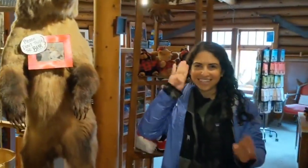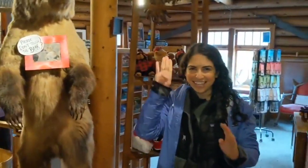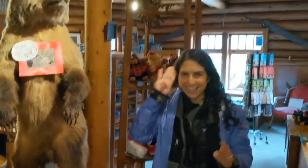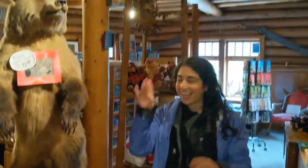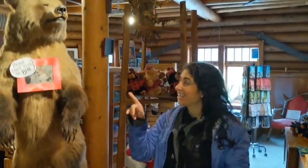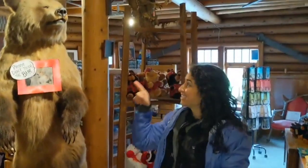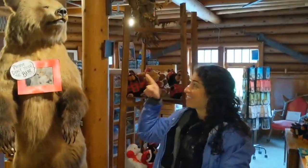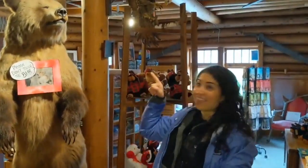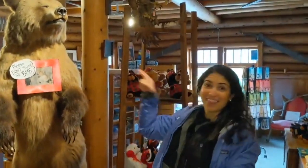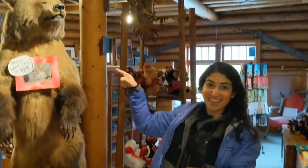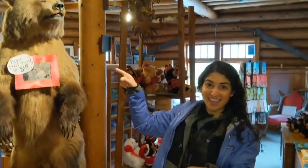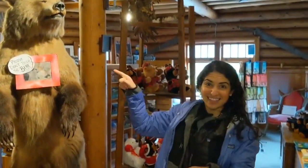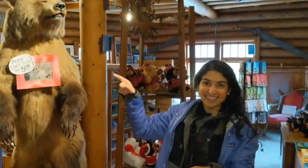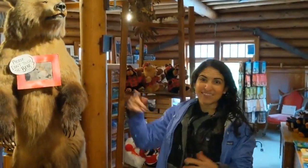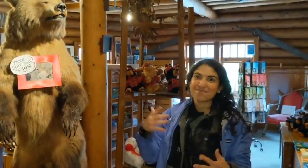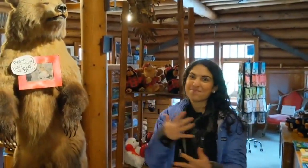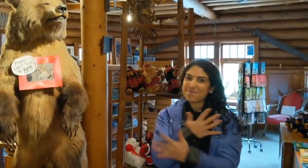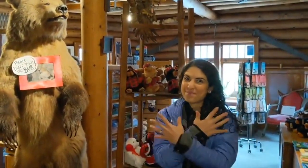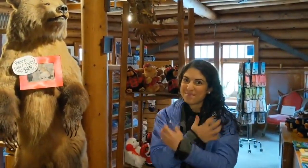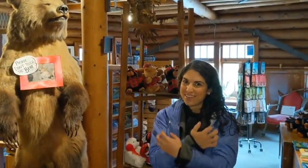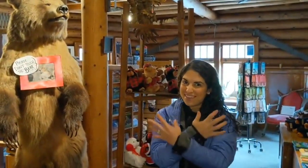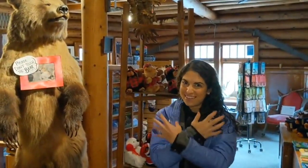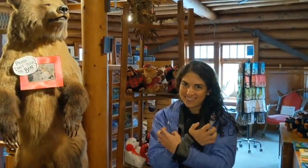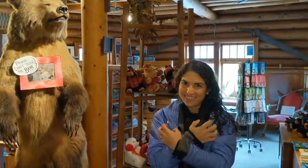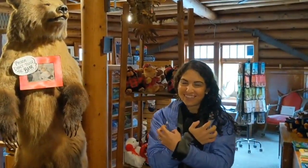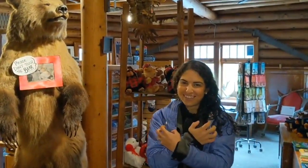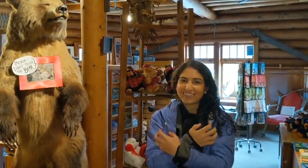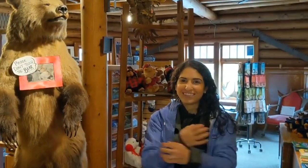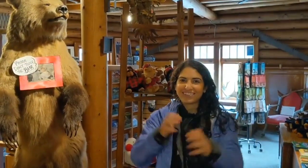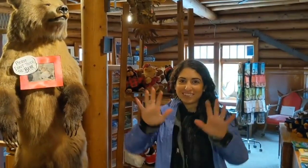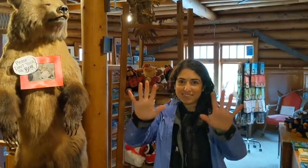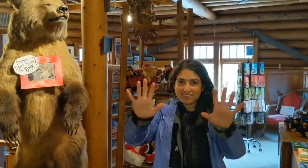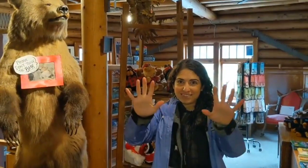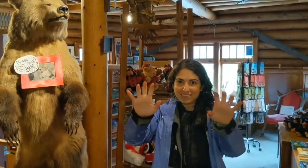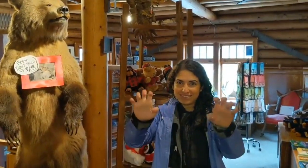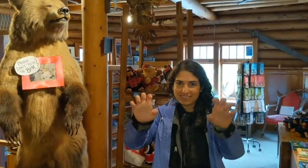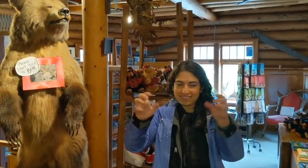Hello, this is a BEAR.